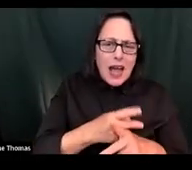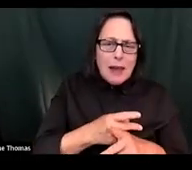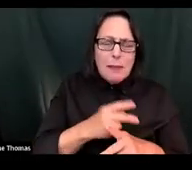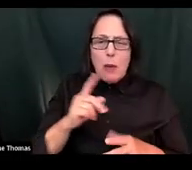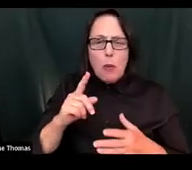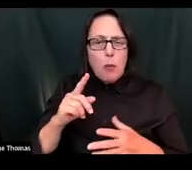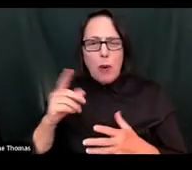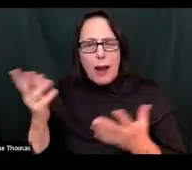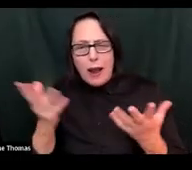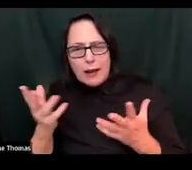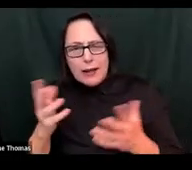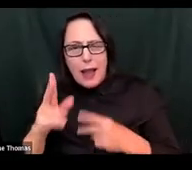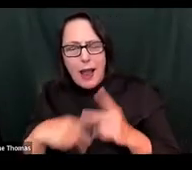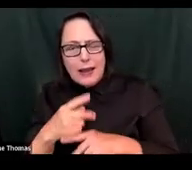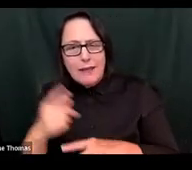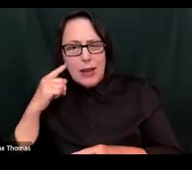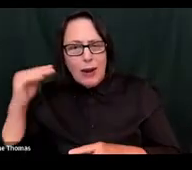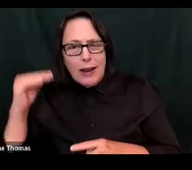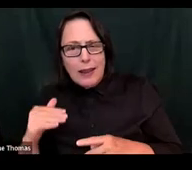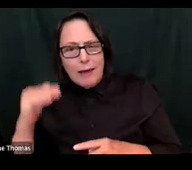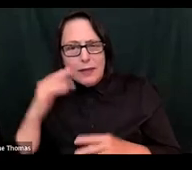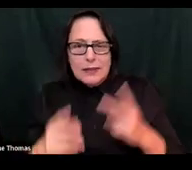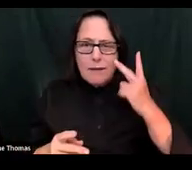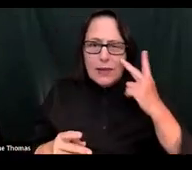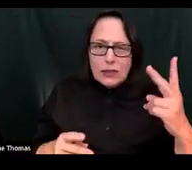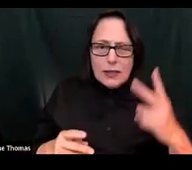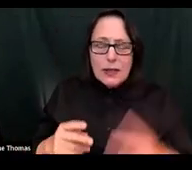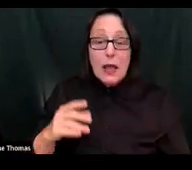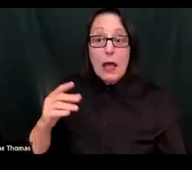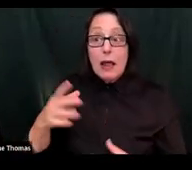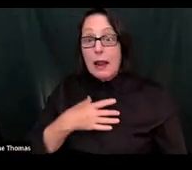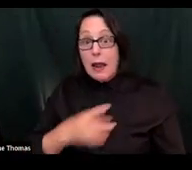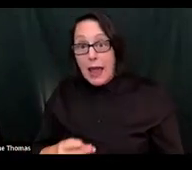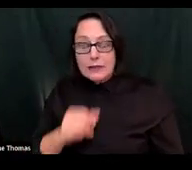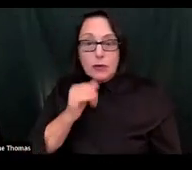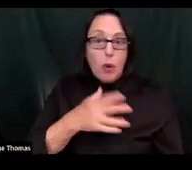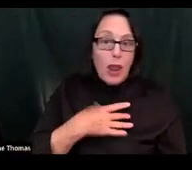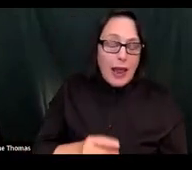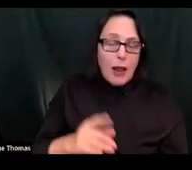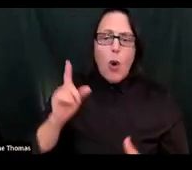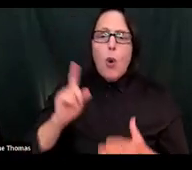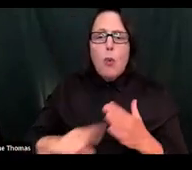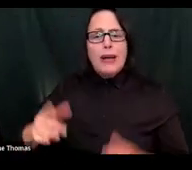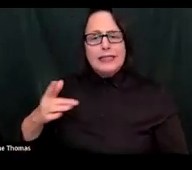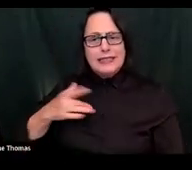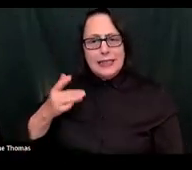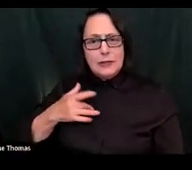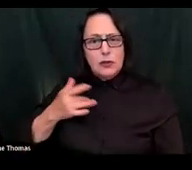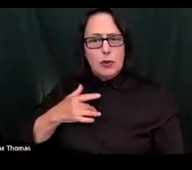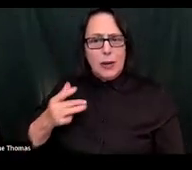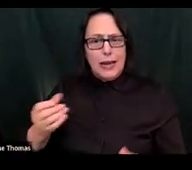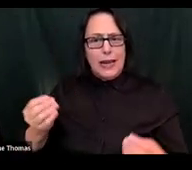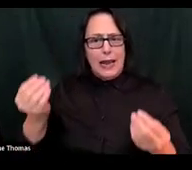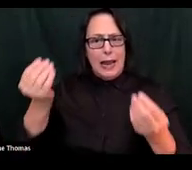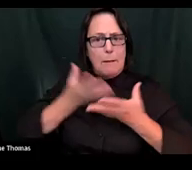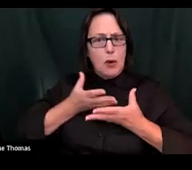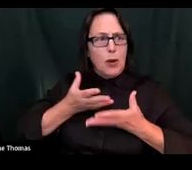of the vision and hearing levels, the likes and dislikes. Which sensory channels work best for them?